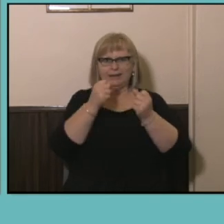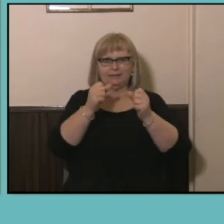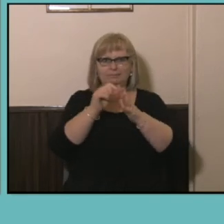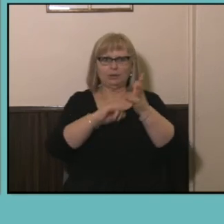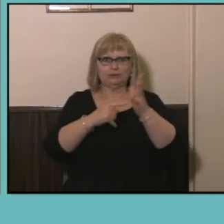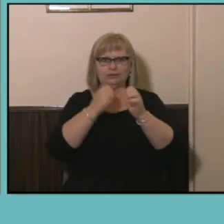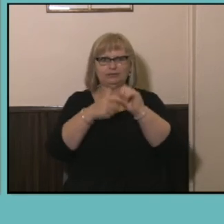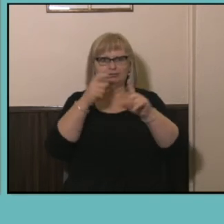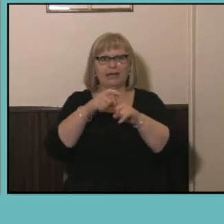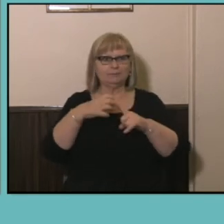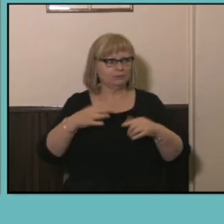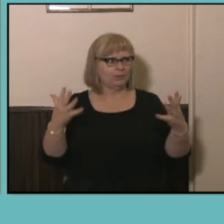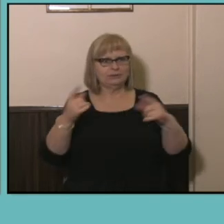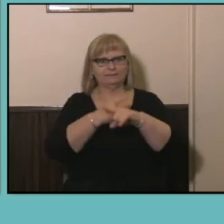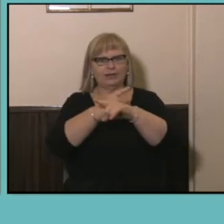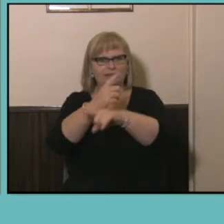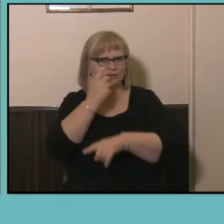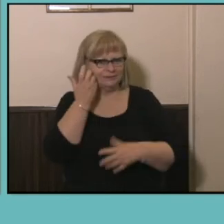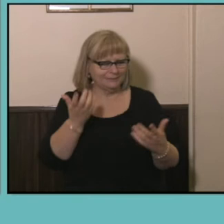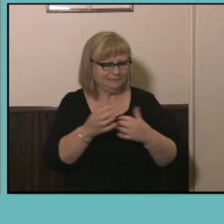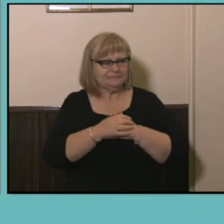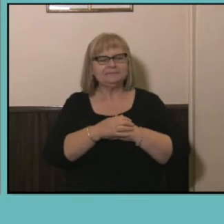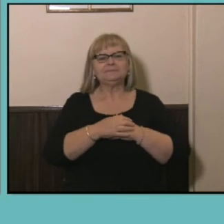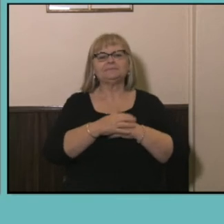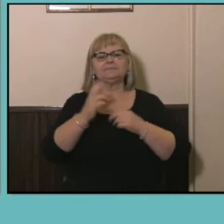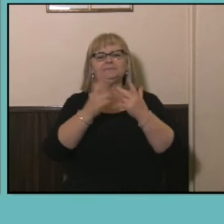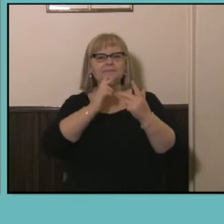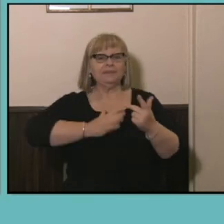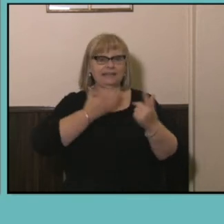this change that's going on. Another fascinating change in postgraduate